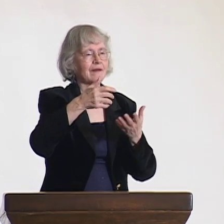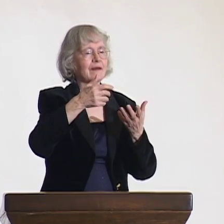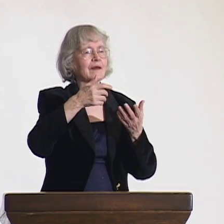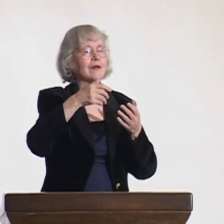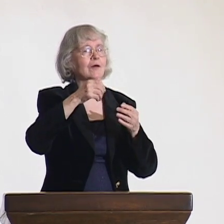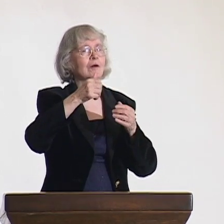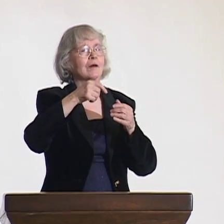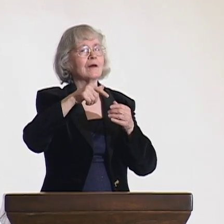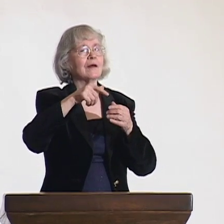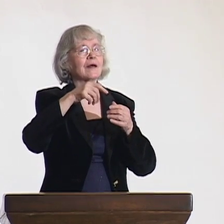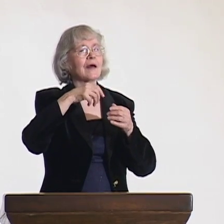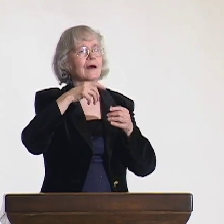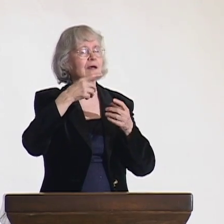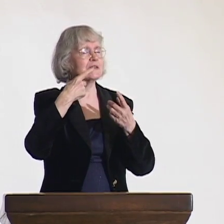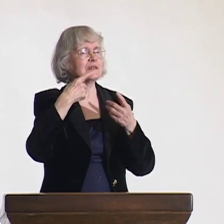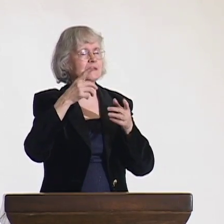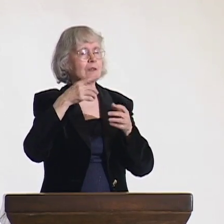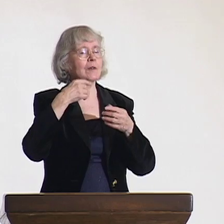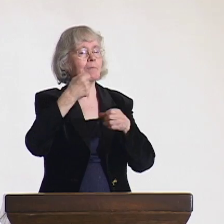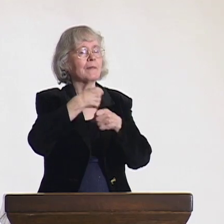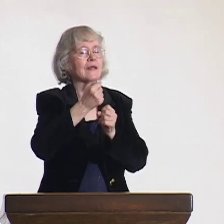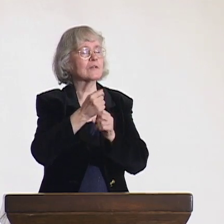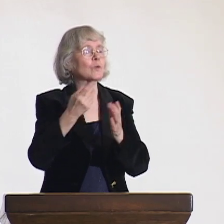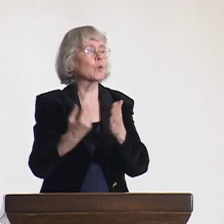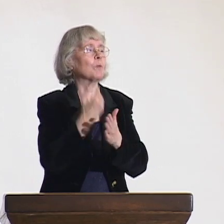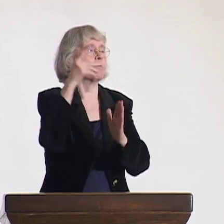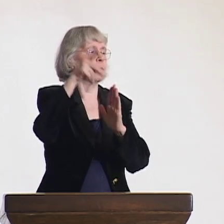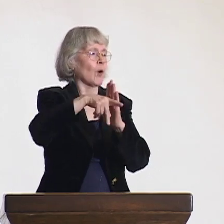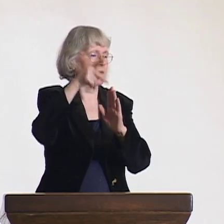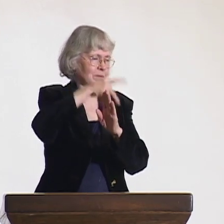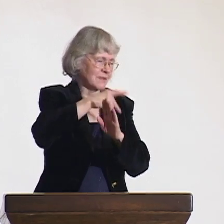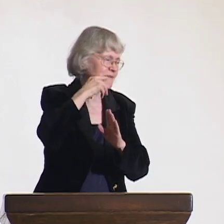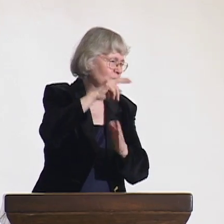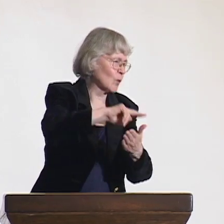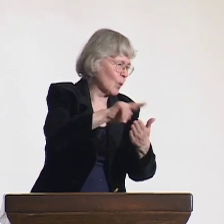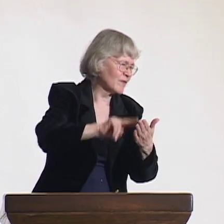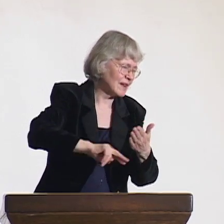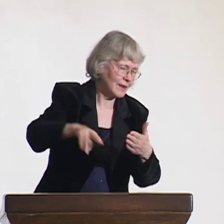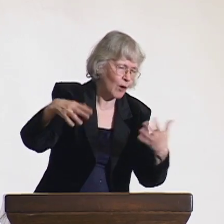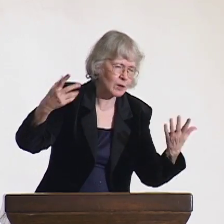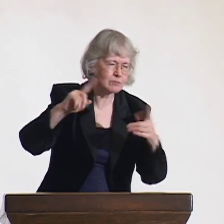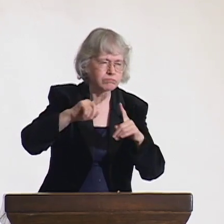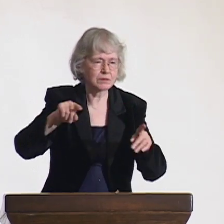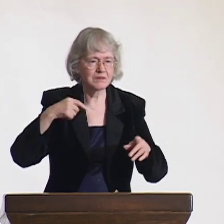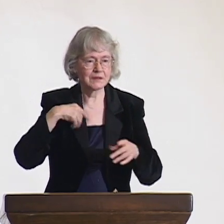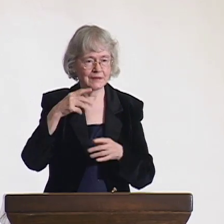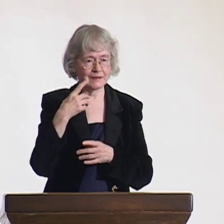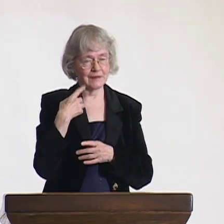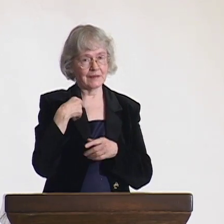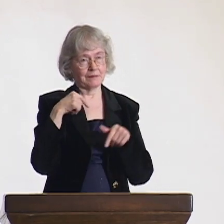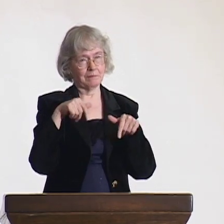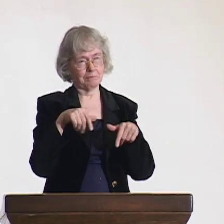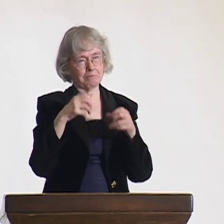with my career within the United Nations, working for laws to help with those with disabilities.